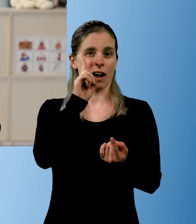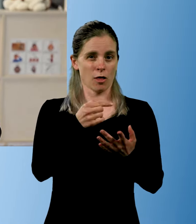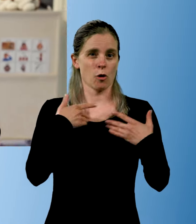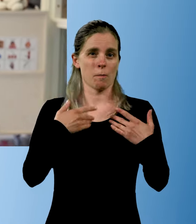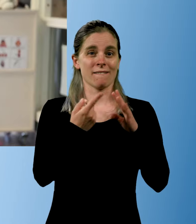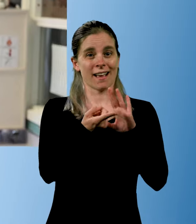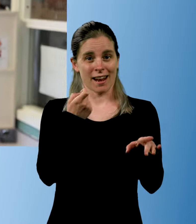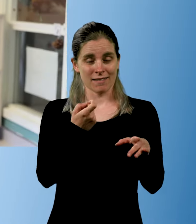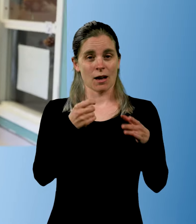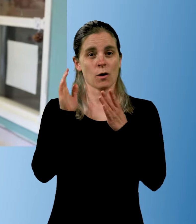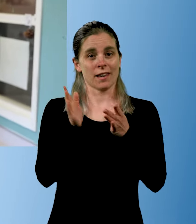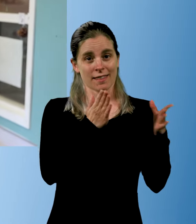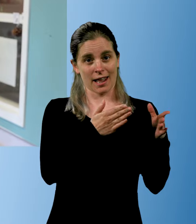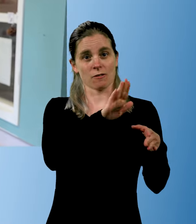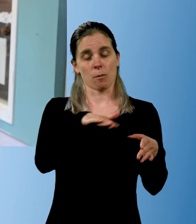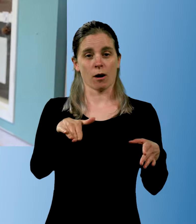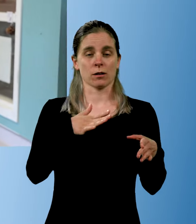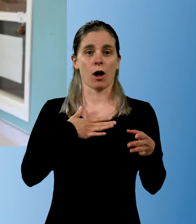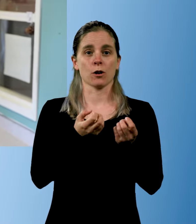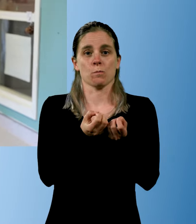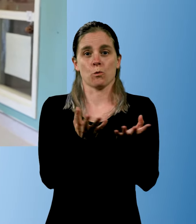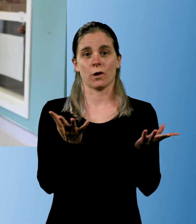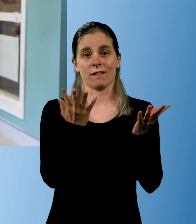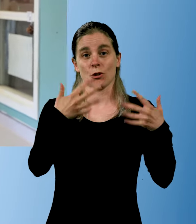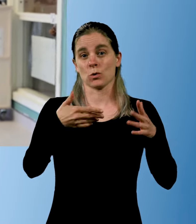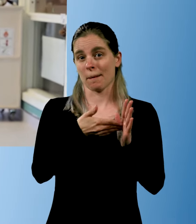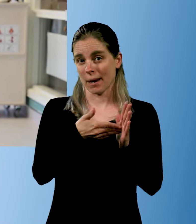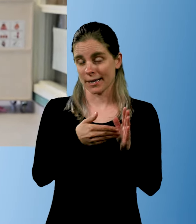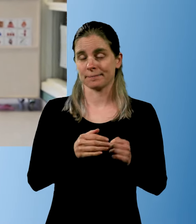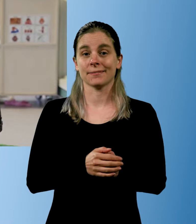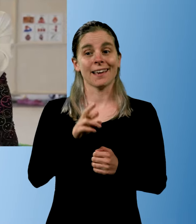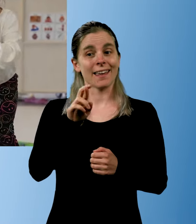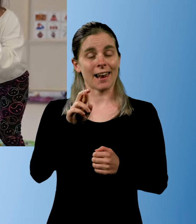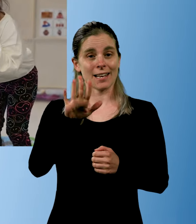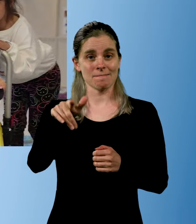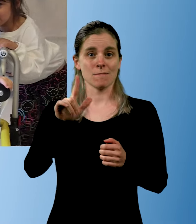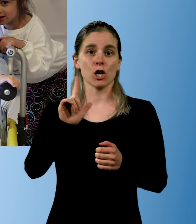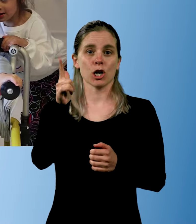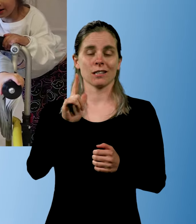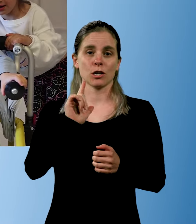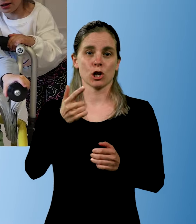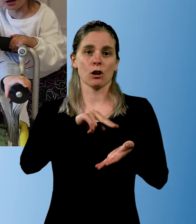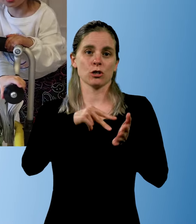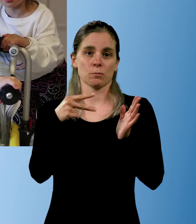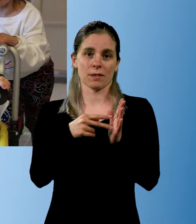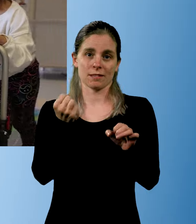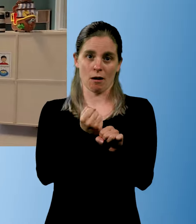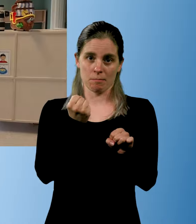to facilitate for a multihandicapped child. But in Rælingen, they've succeeded thanks to a systematic effort-